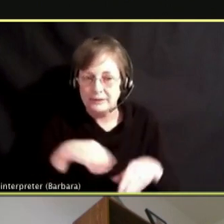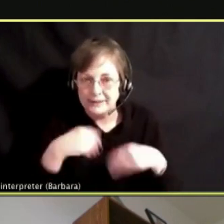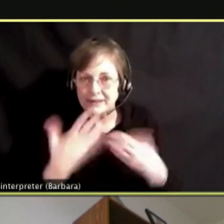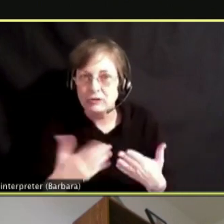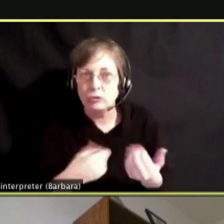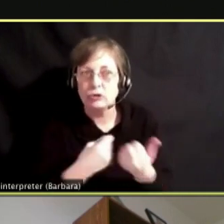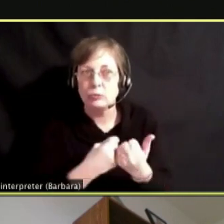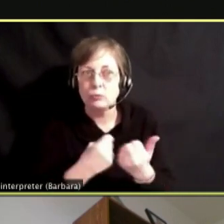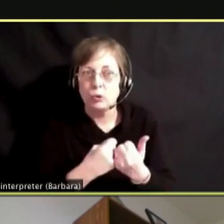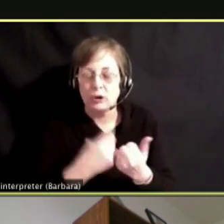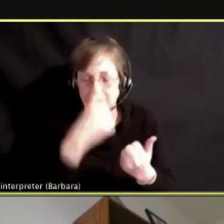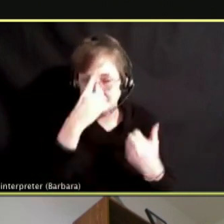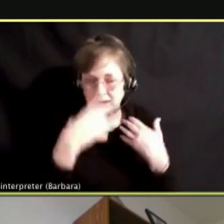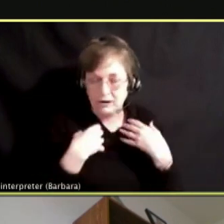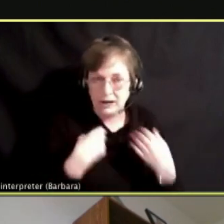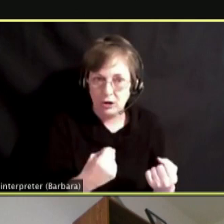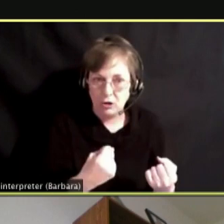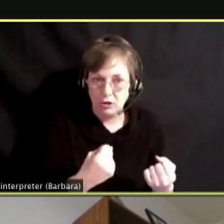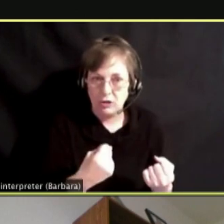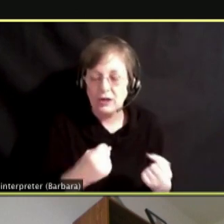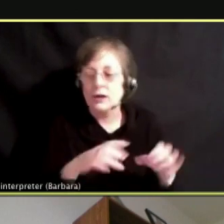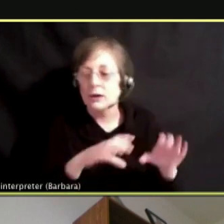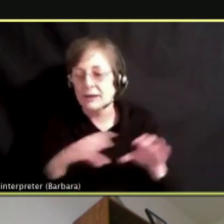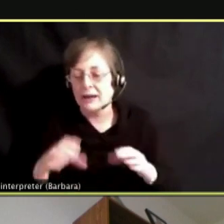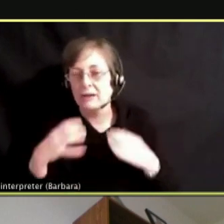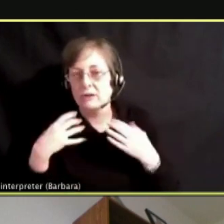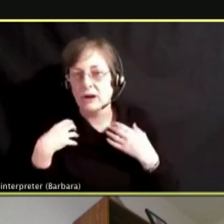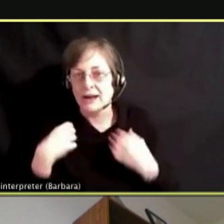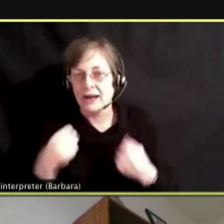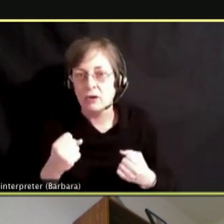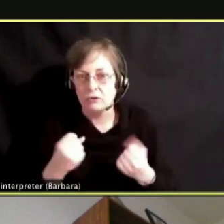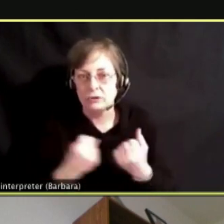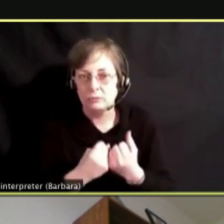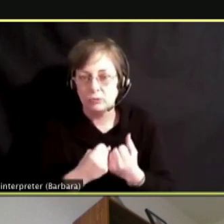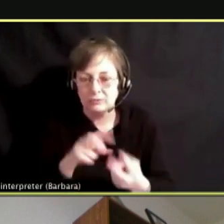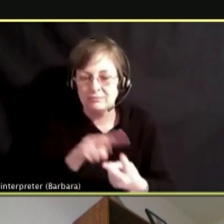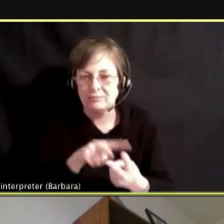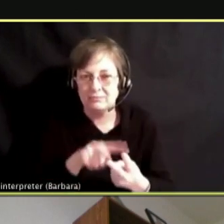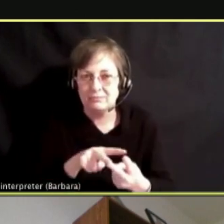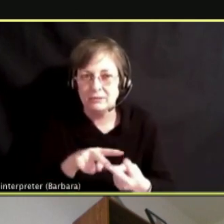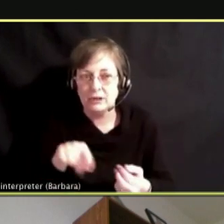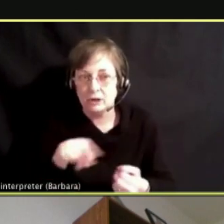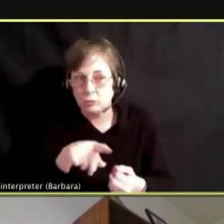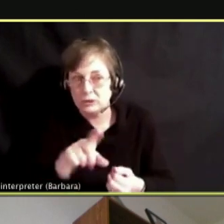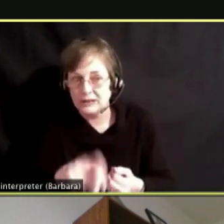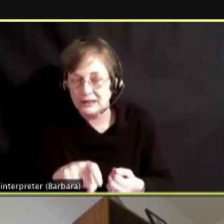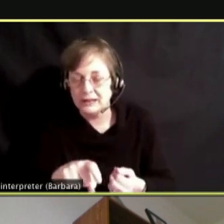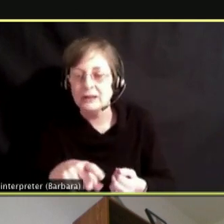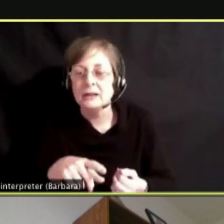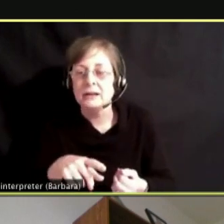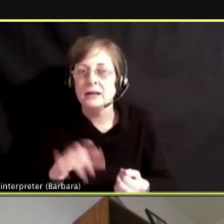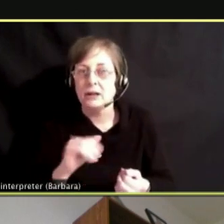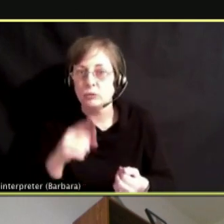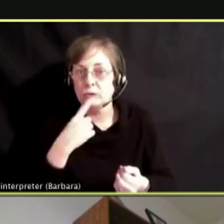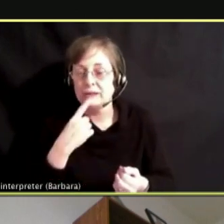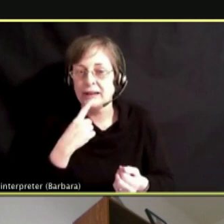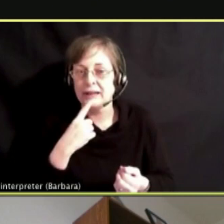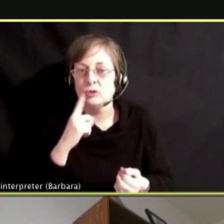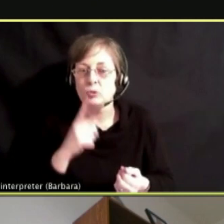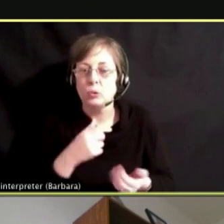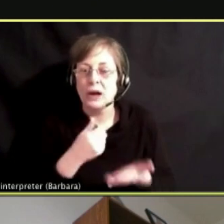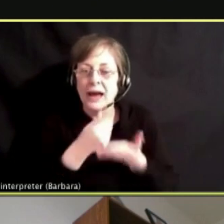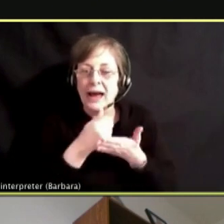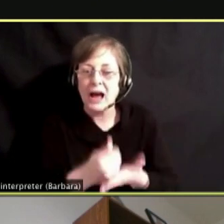MENTAL HEALTH SUPPORT MENTAL HEALTH SUPPORT NEEDED IN ORDER TO HELP YOUR CHILD STOP USING